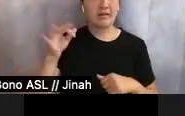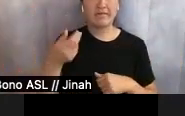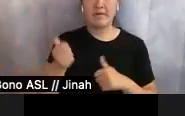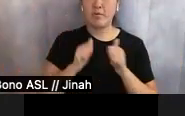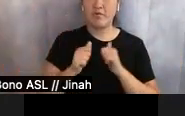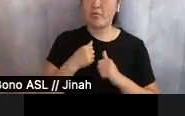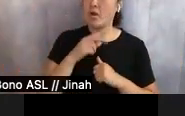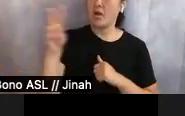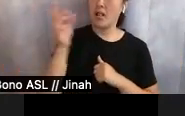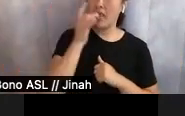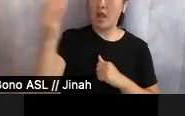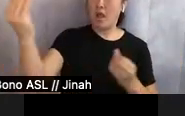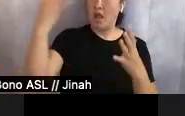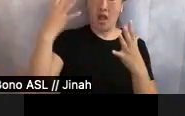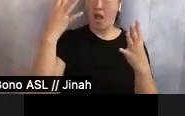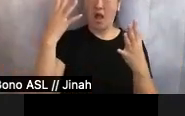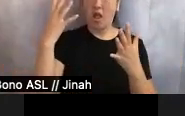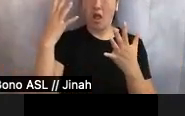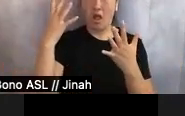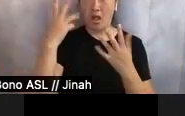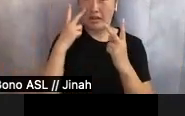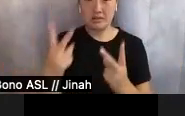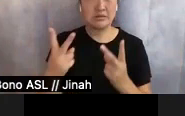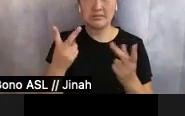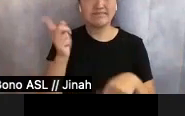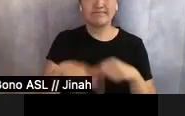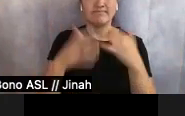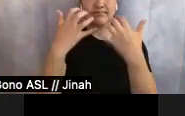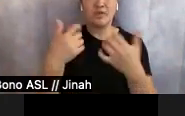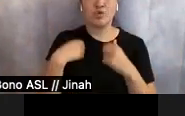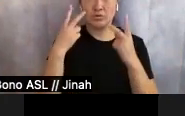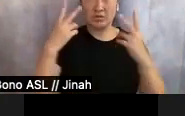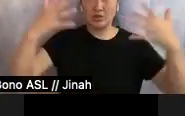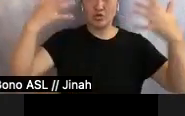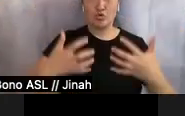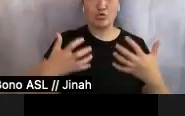that light is blinding. Instead of the audience you see a wall of dark. And furthermore,